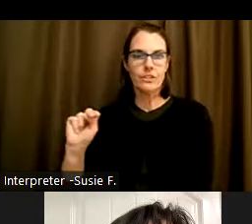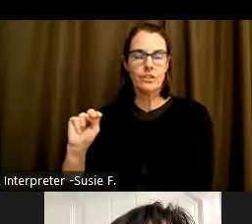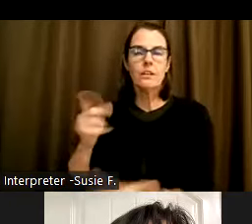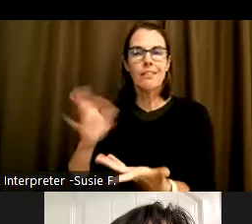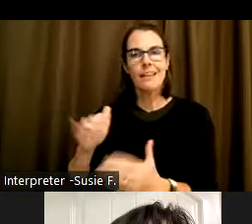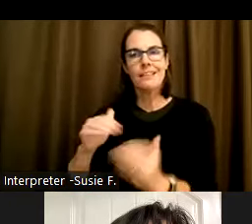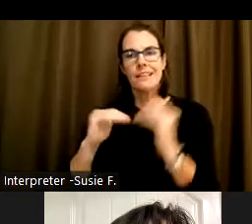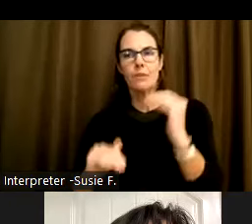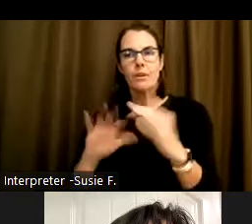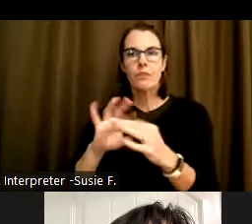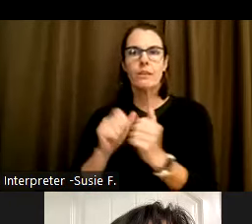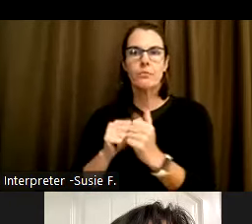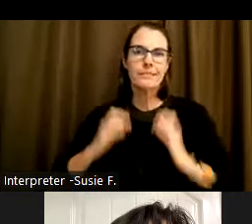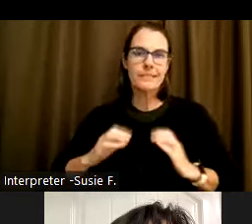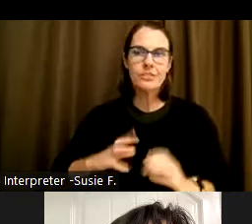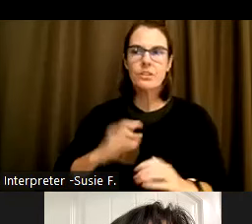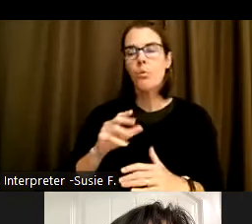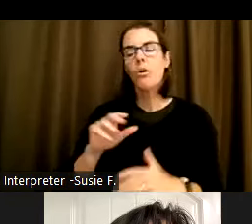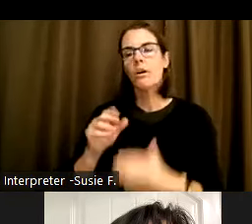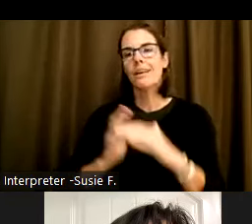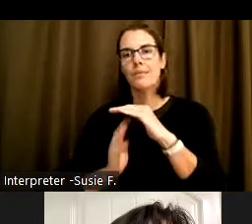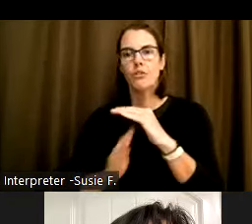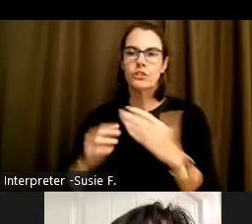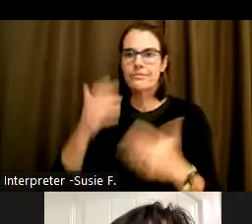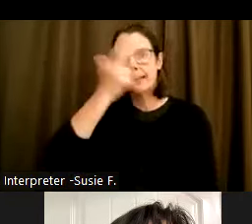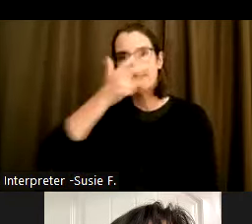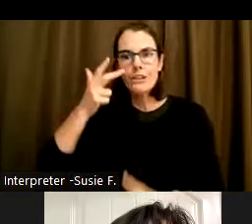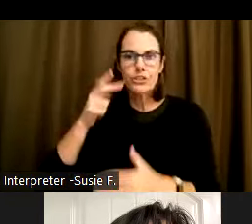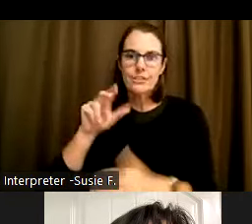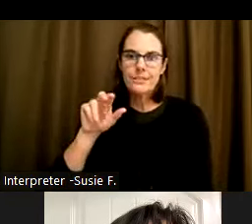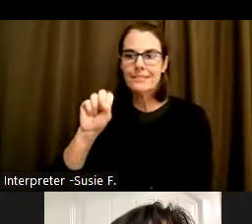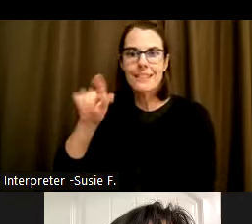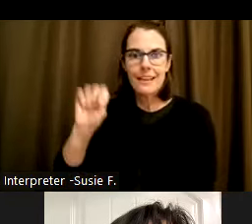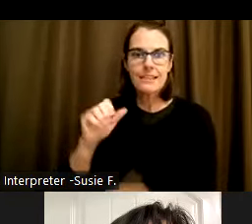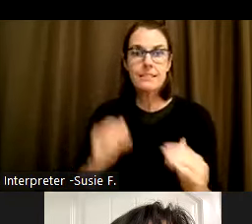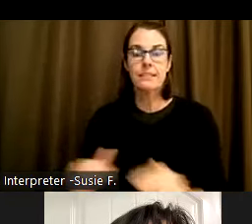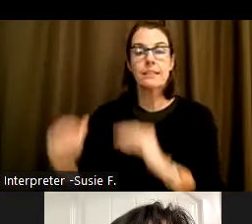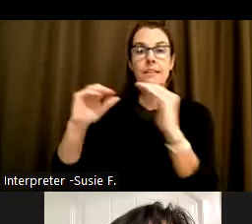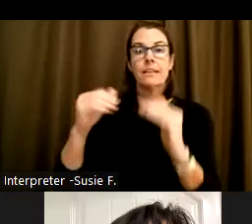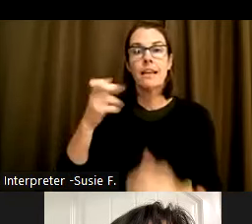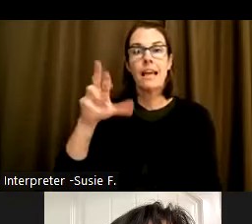citizenship or immigration status. Heterosexism Systems of oppression that creates inequities based